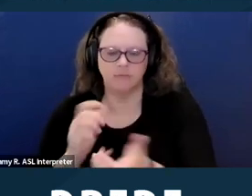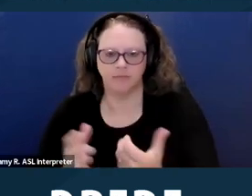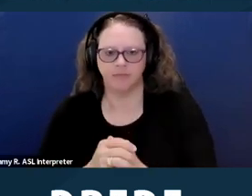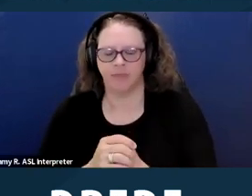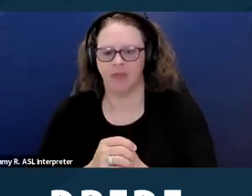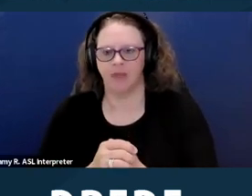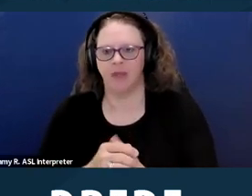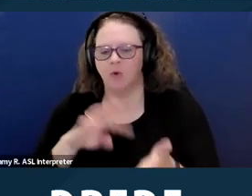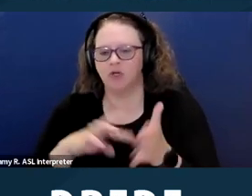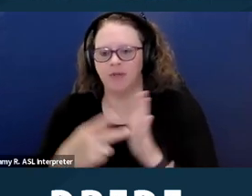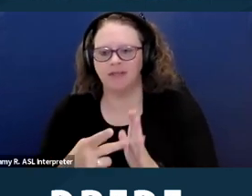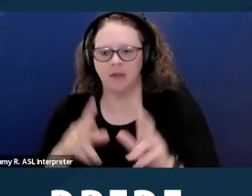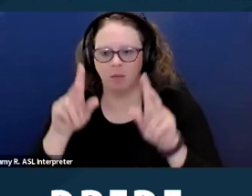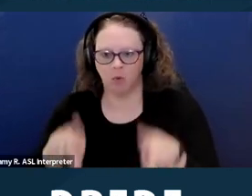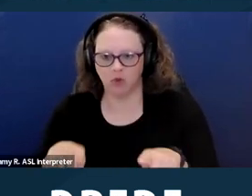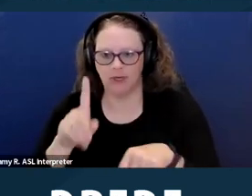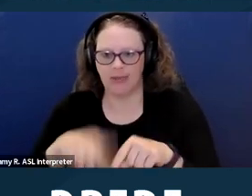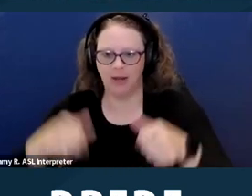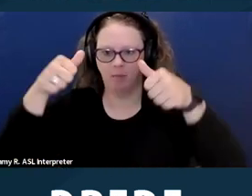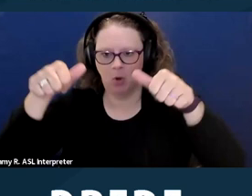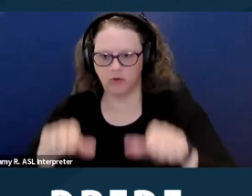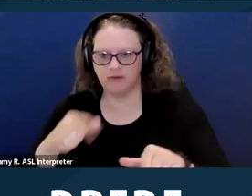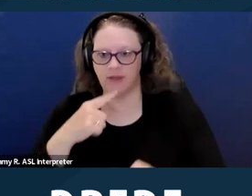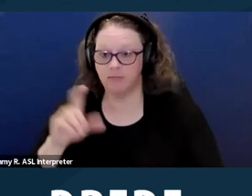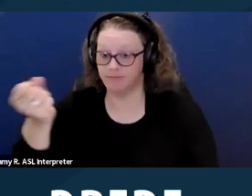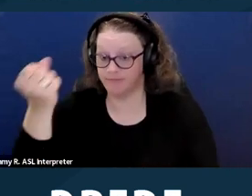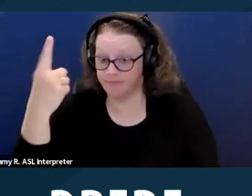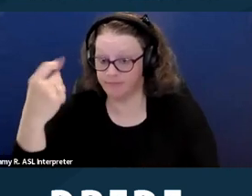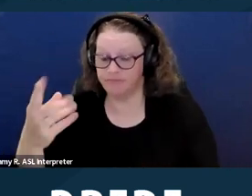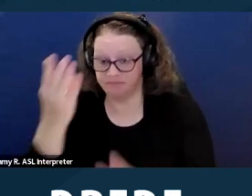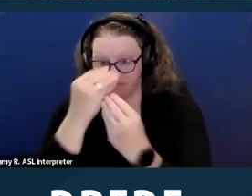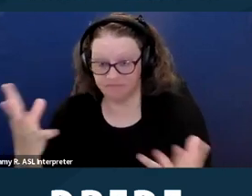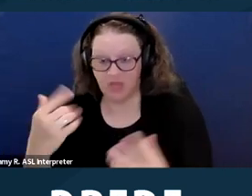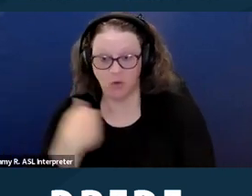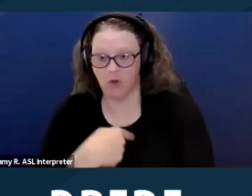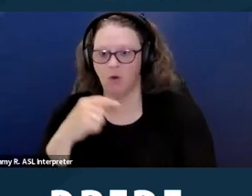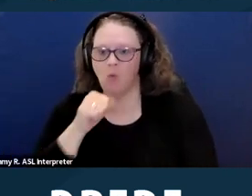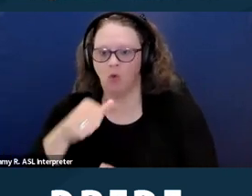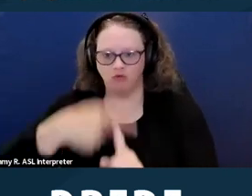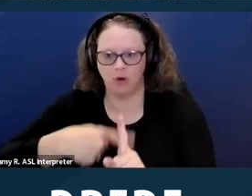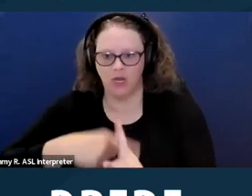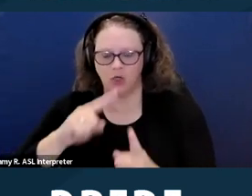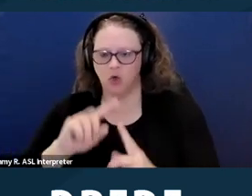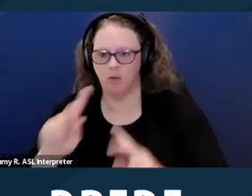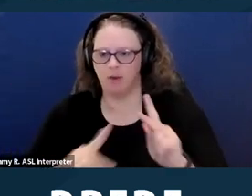one cannot post, that one will not rent to people with a criminal background check and an advertisement